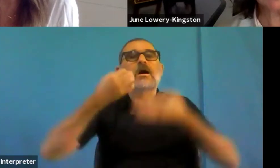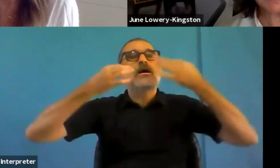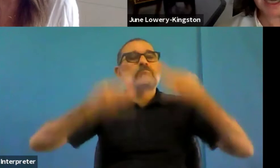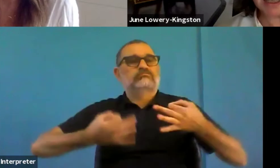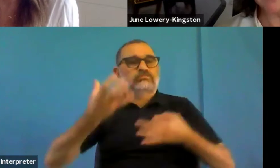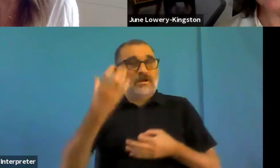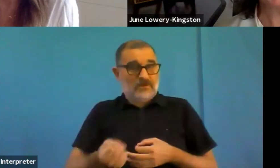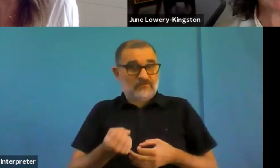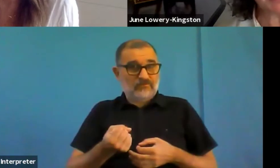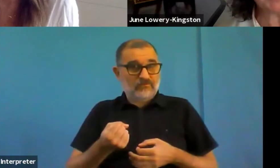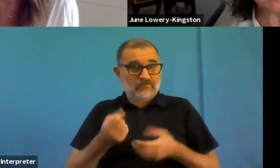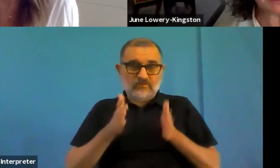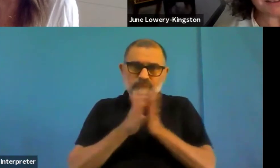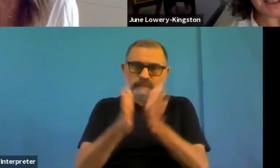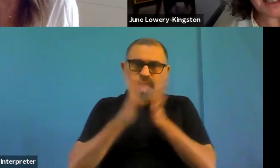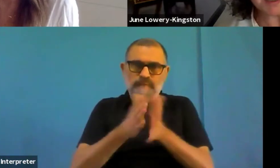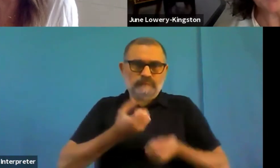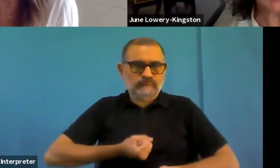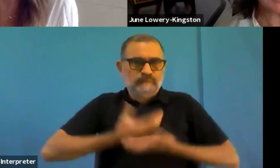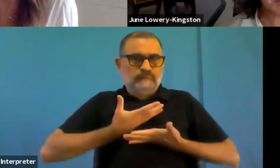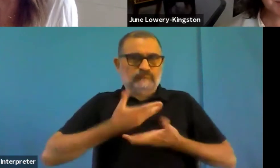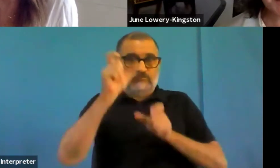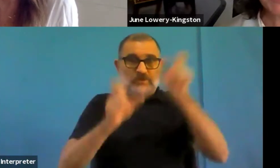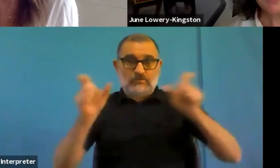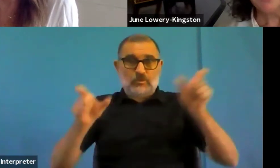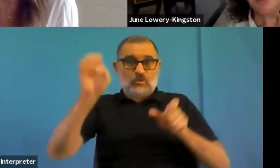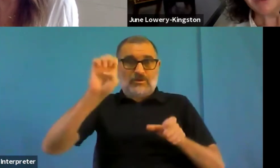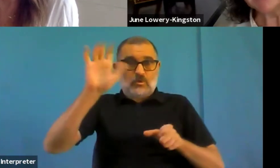an Italian Paralympian athlete, a young woman.